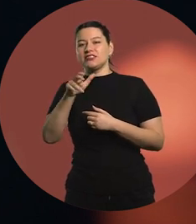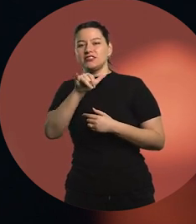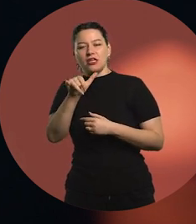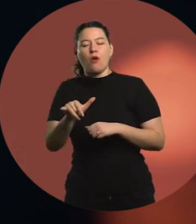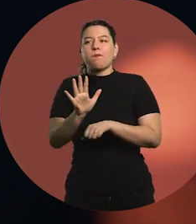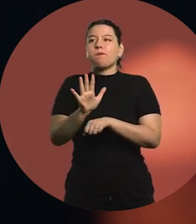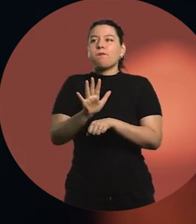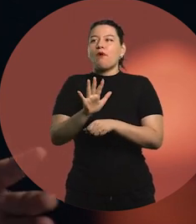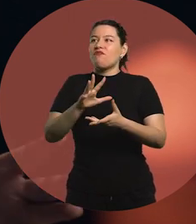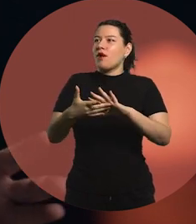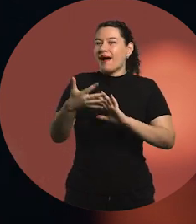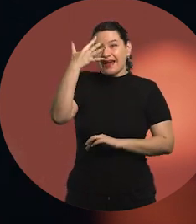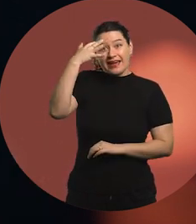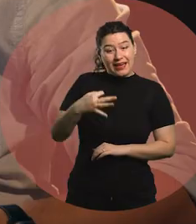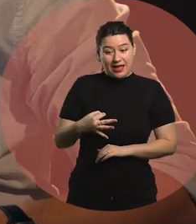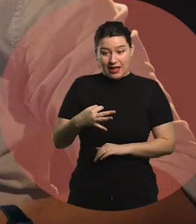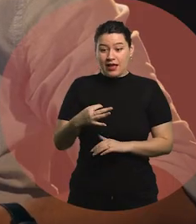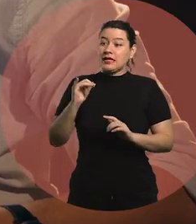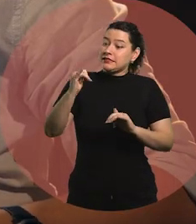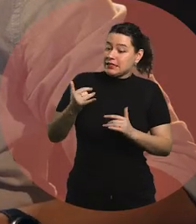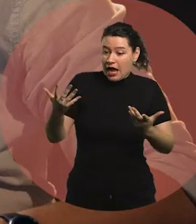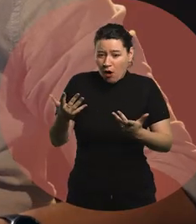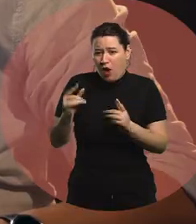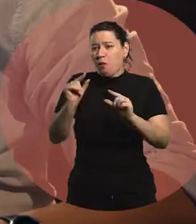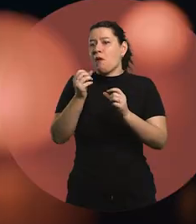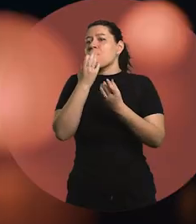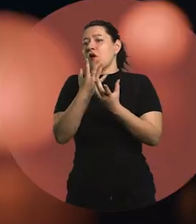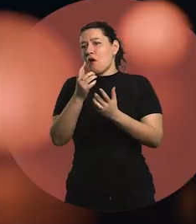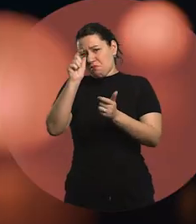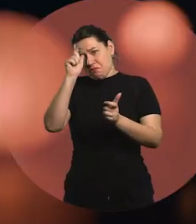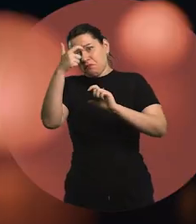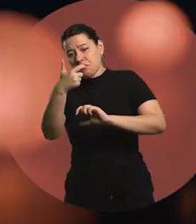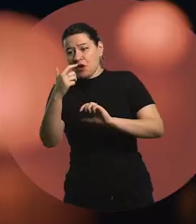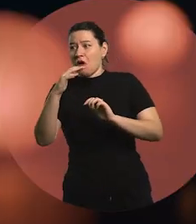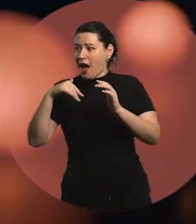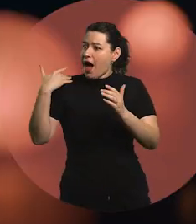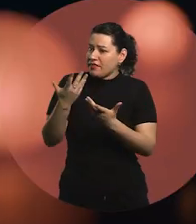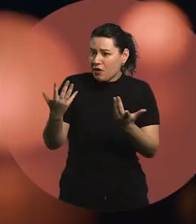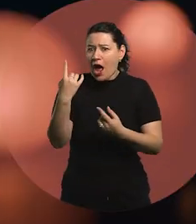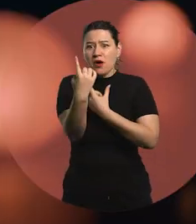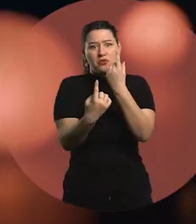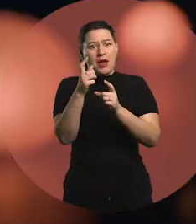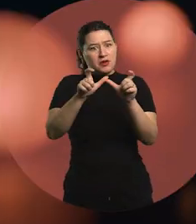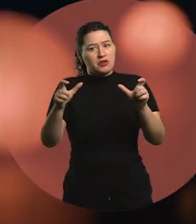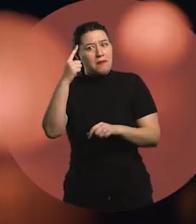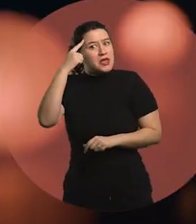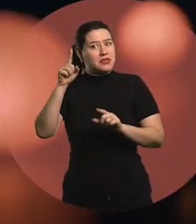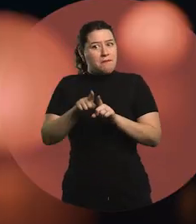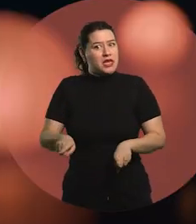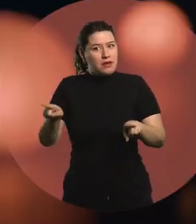though it's been deconstructed a bit, the belief persists today.